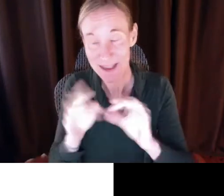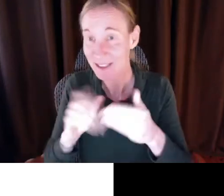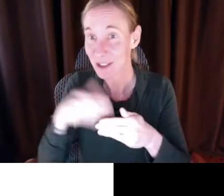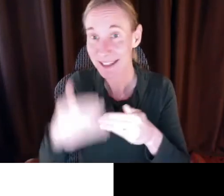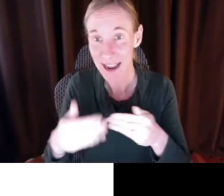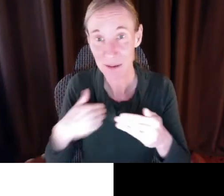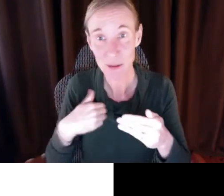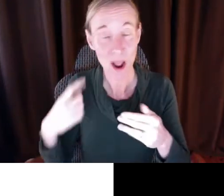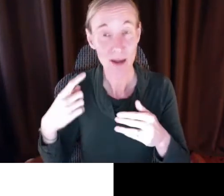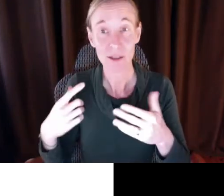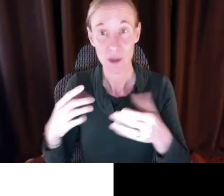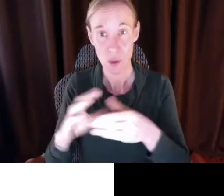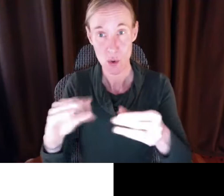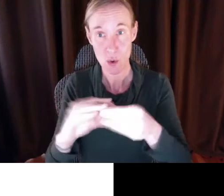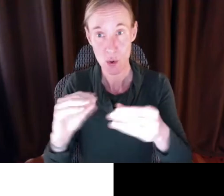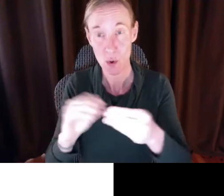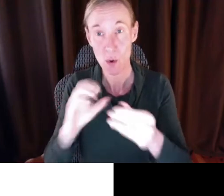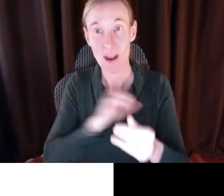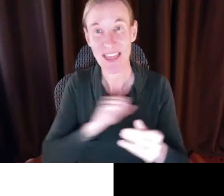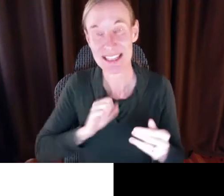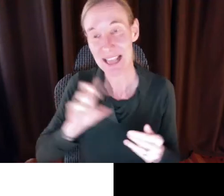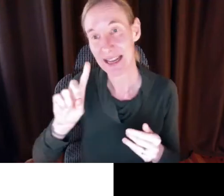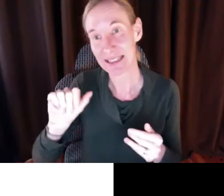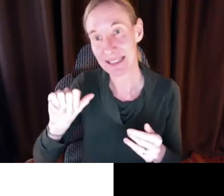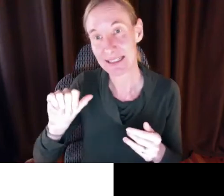issue.